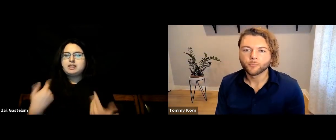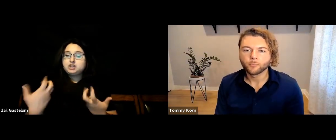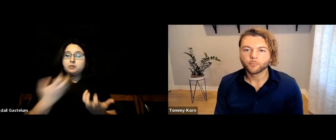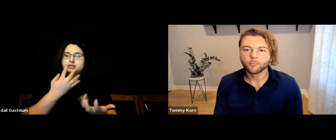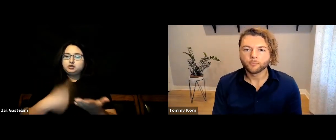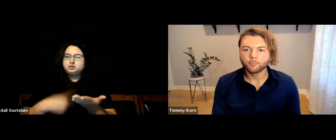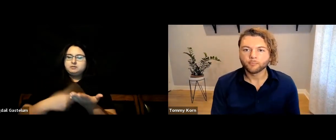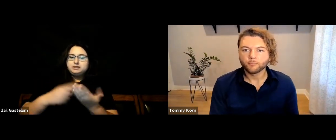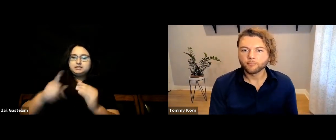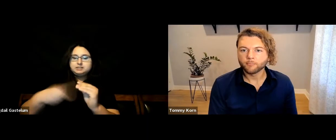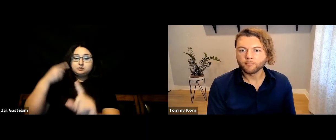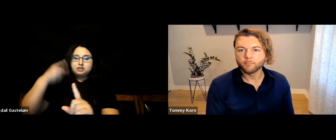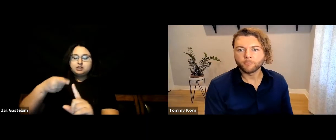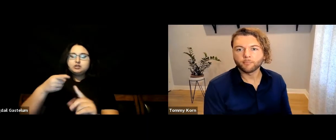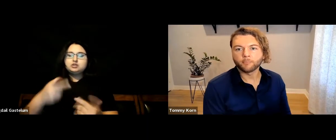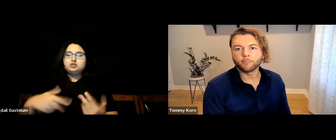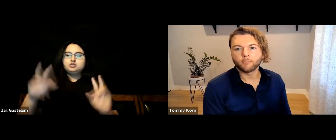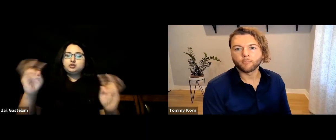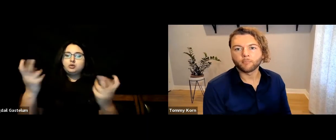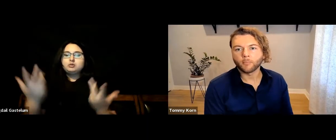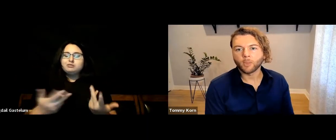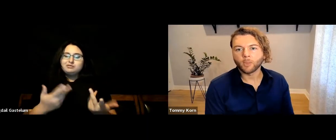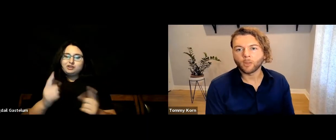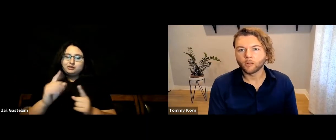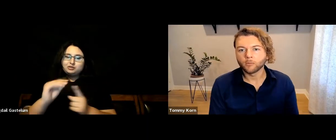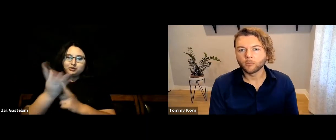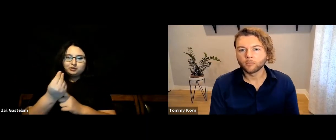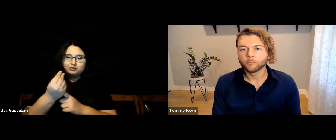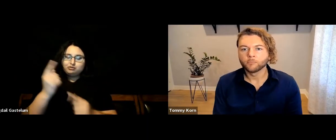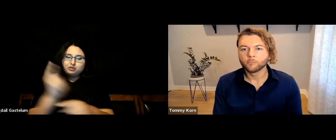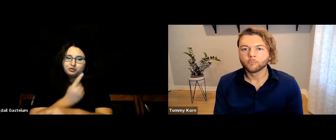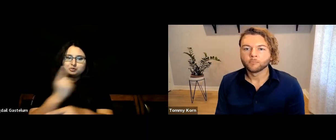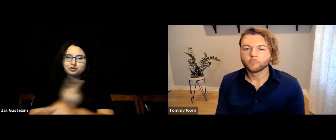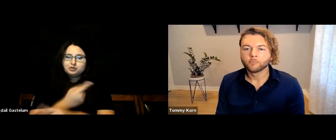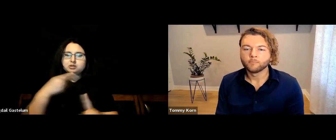[Bigdail] I’d like to introduce a new topic: cultural appropriation.